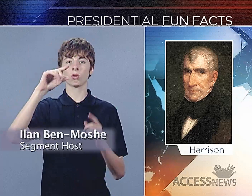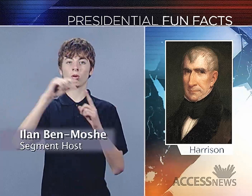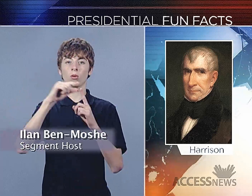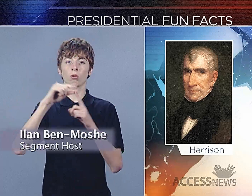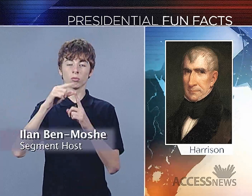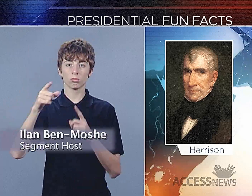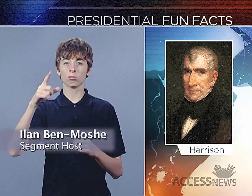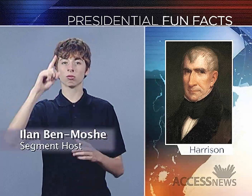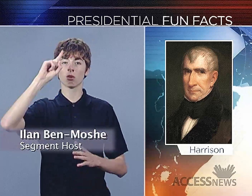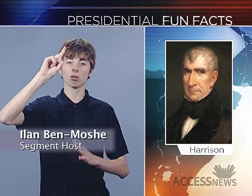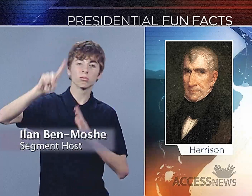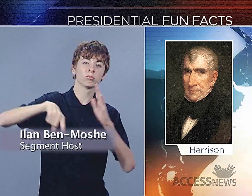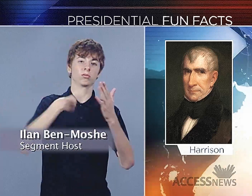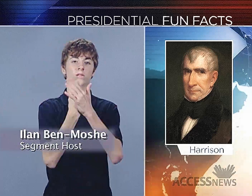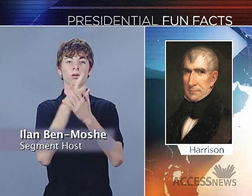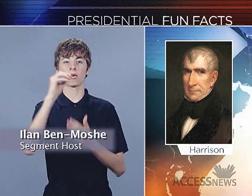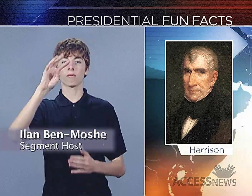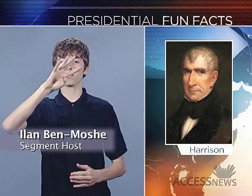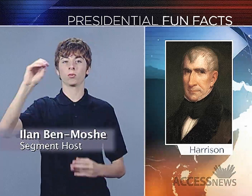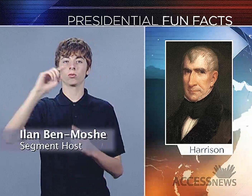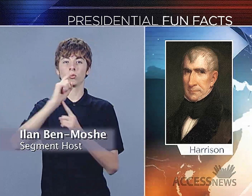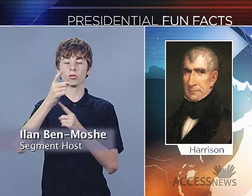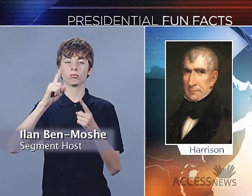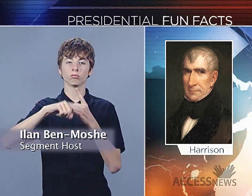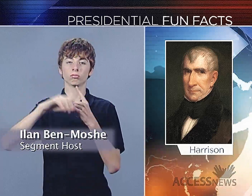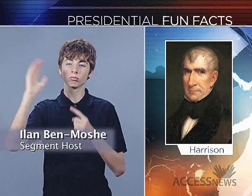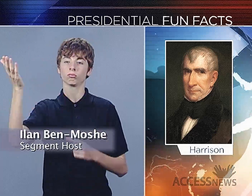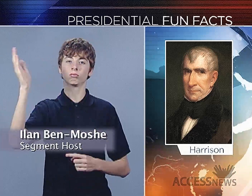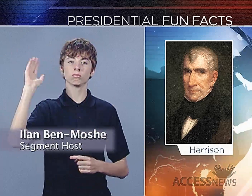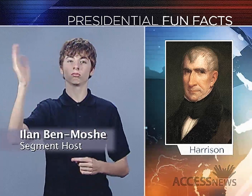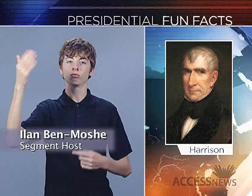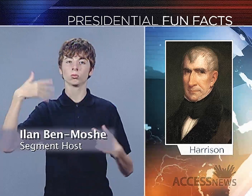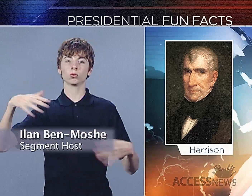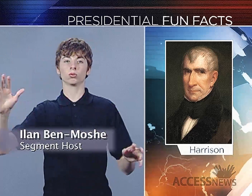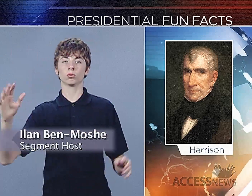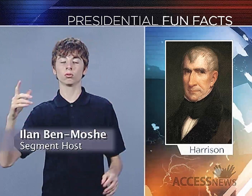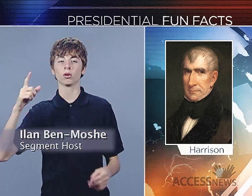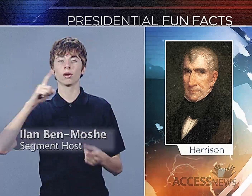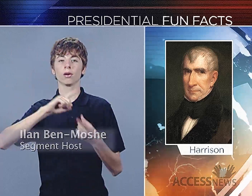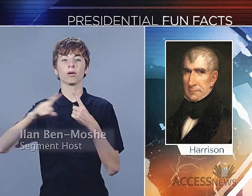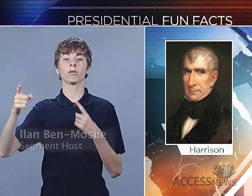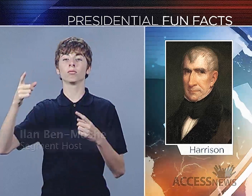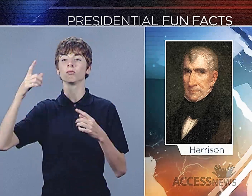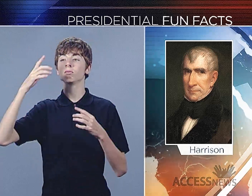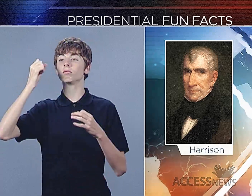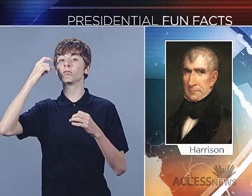At 8,578 words long, it took 1 hour and 40 minutes to complete.